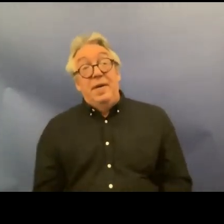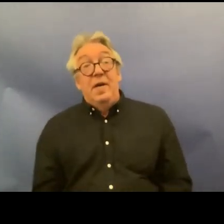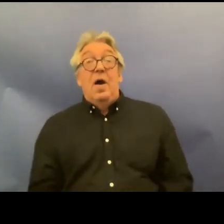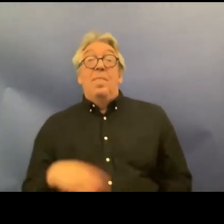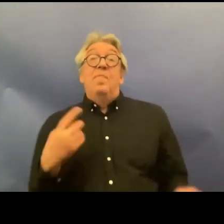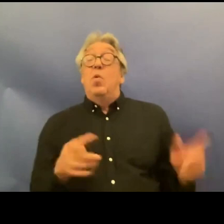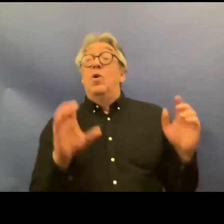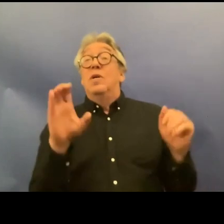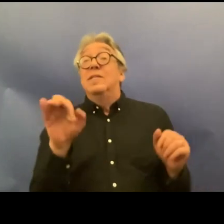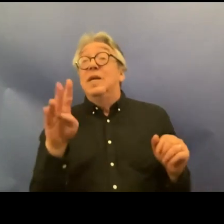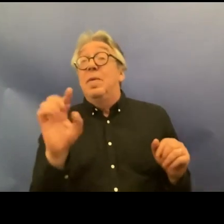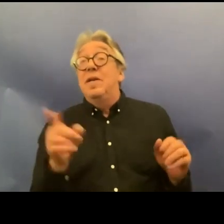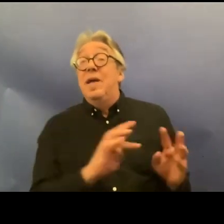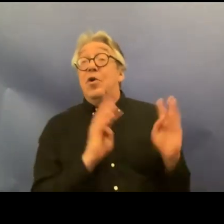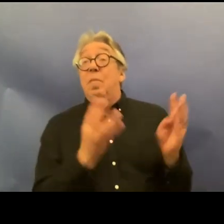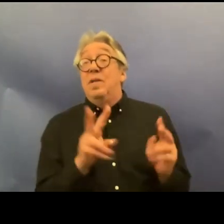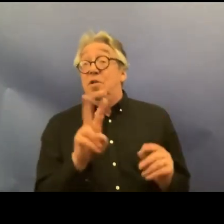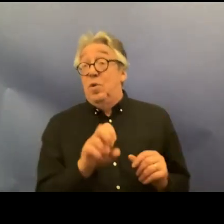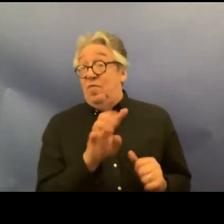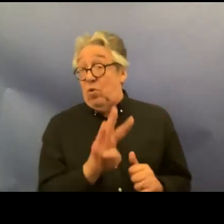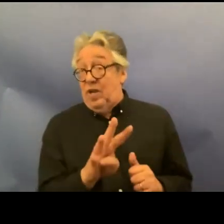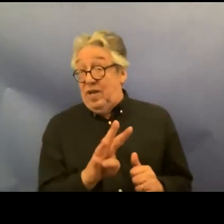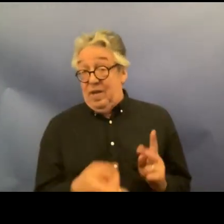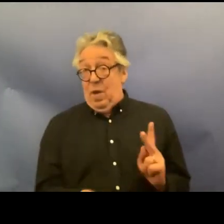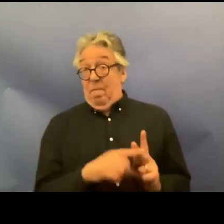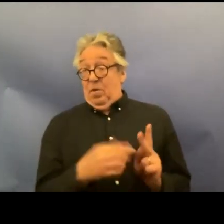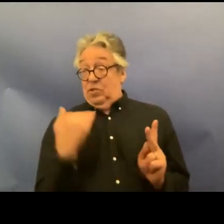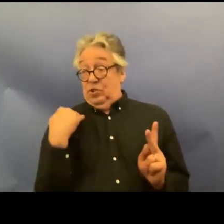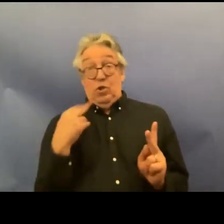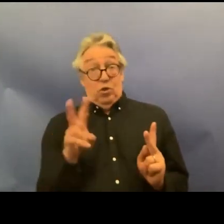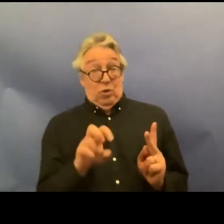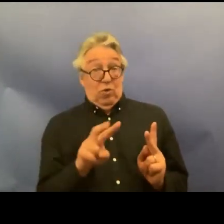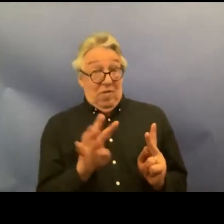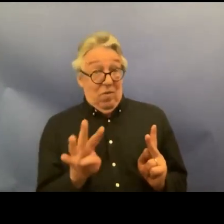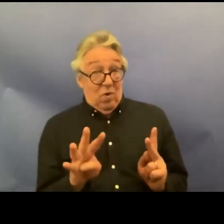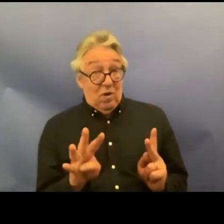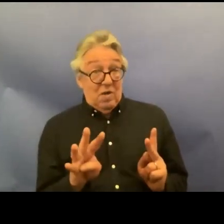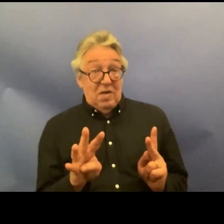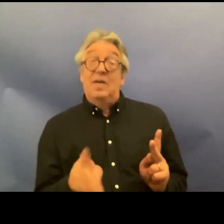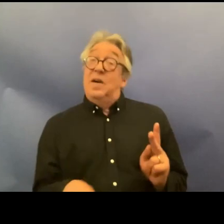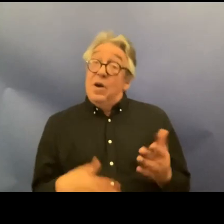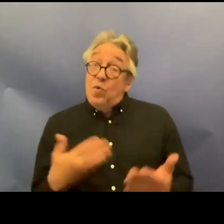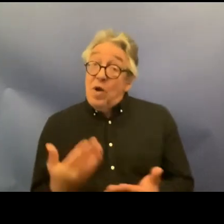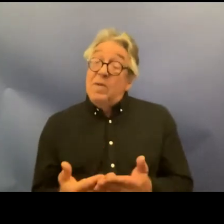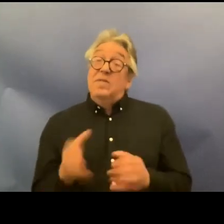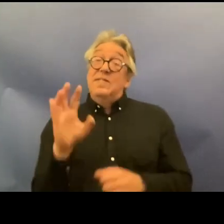the crpd committee in 2014 and 2024 to incorporate the crpd and Swedish